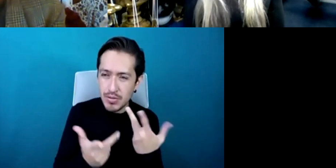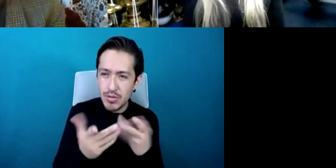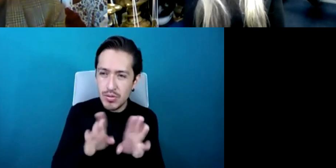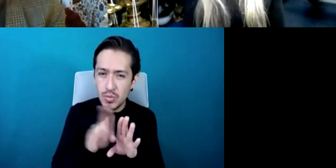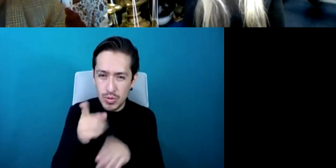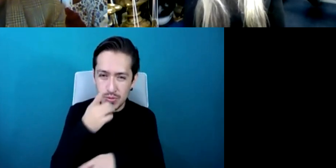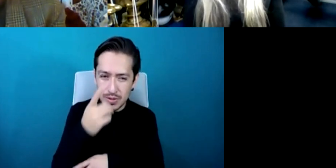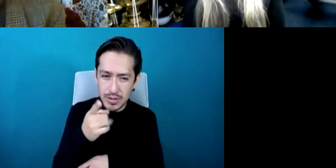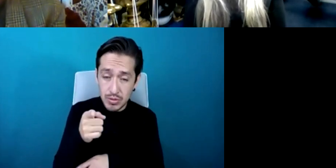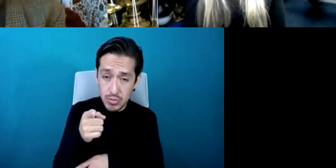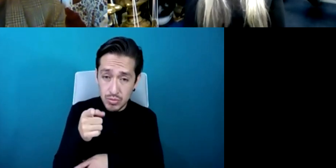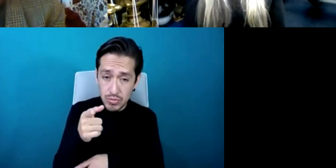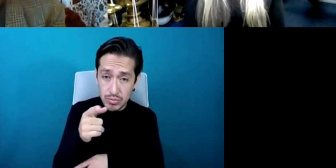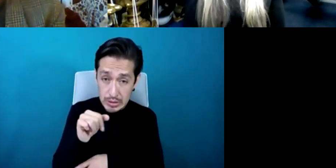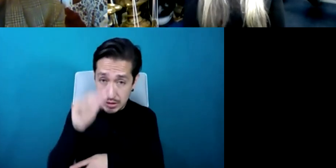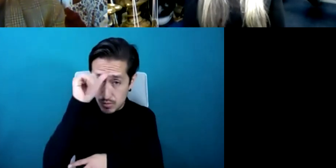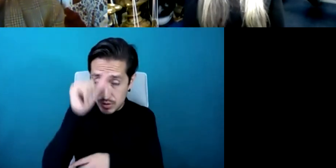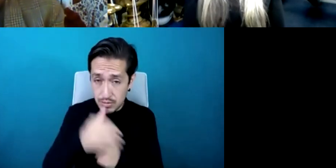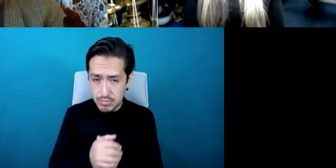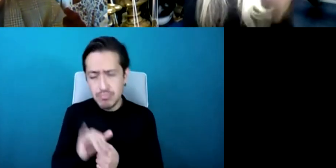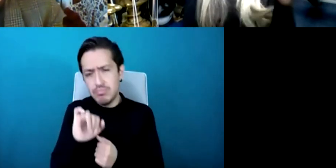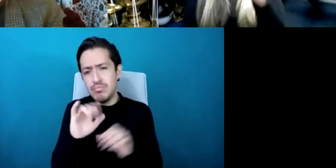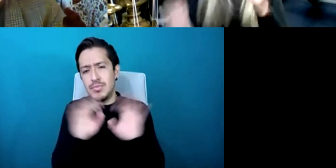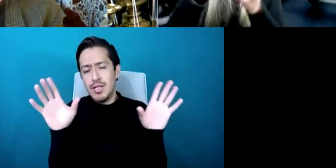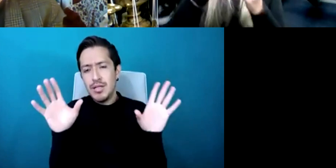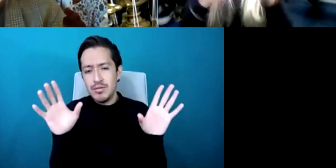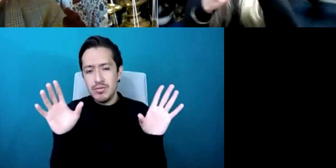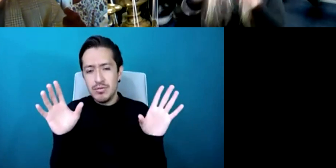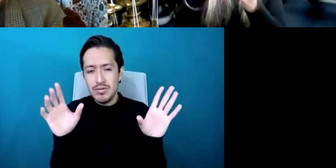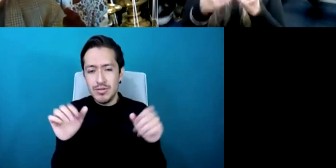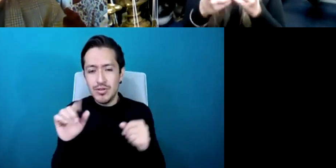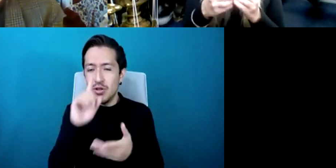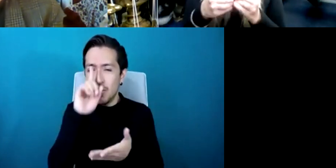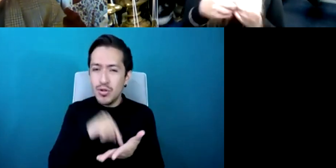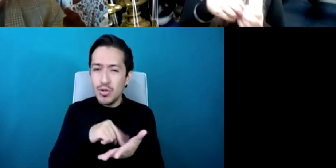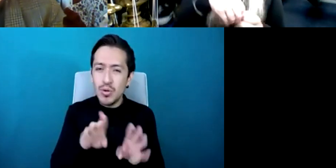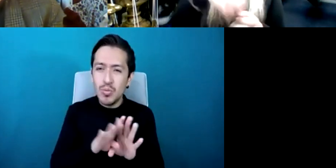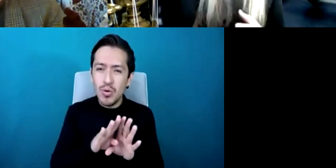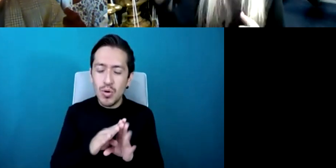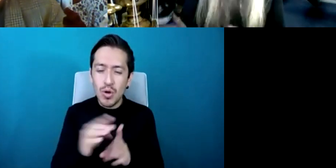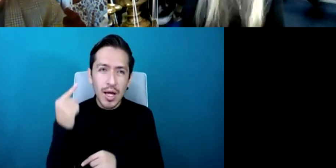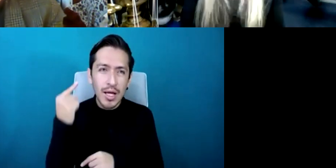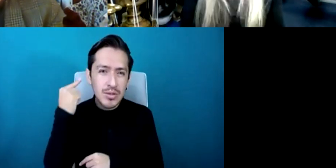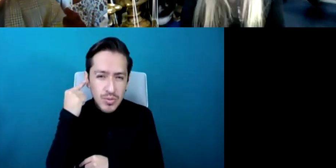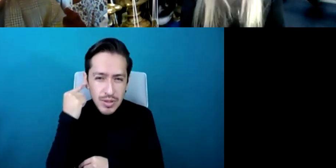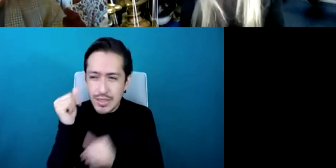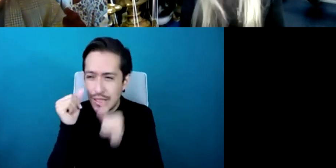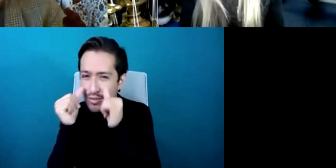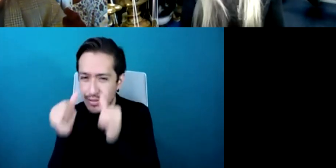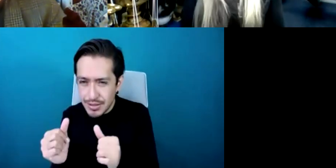yes absolutely i think listening is the glue you know to almost every situation I mean when